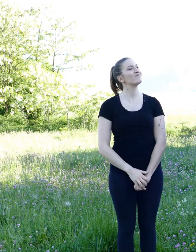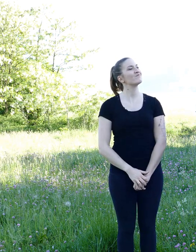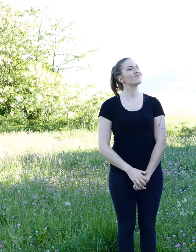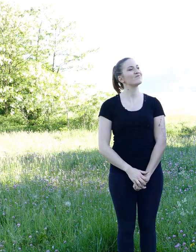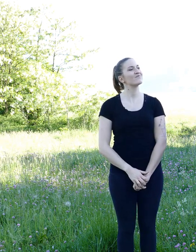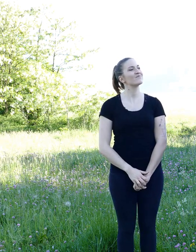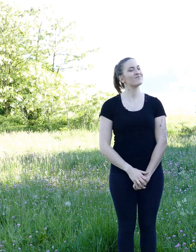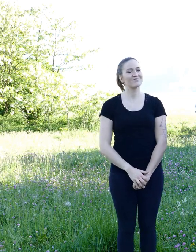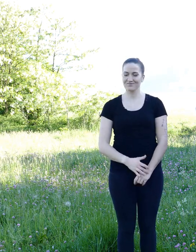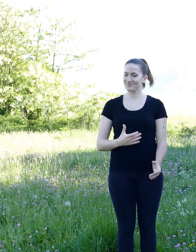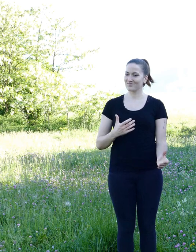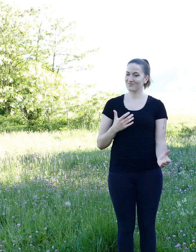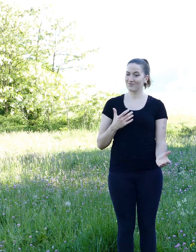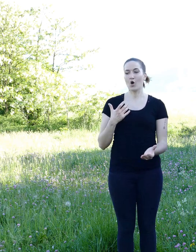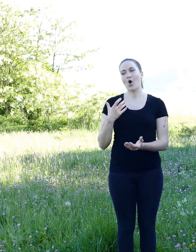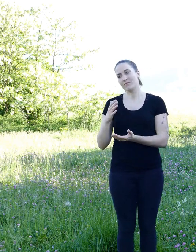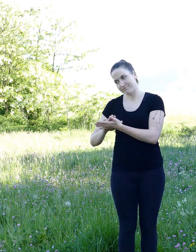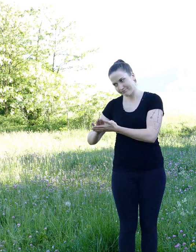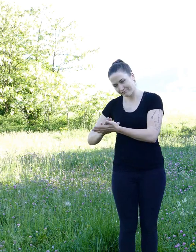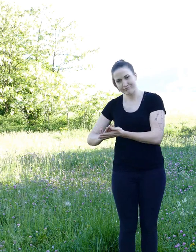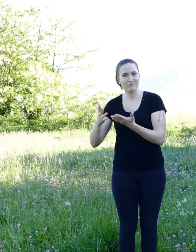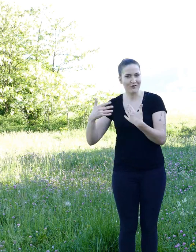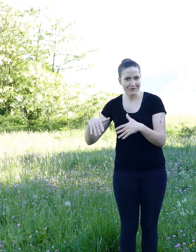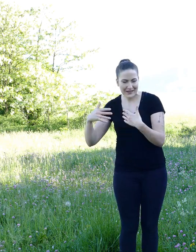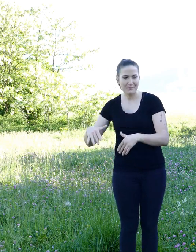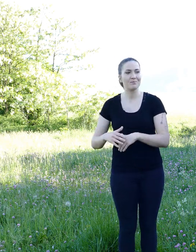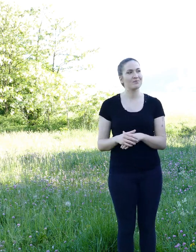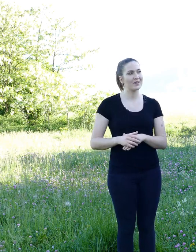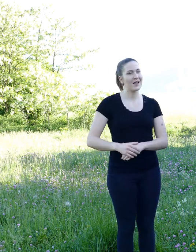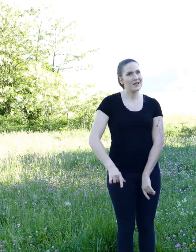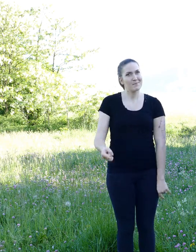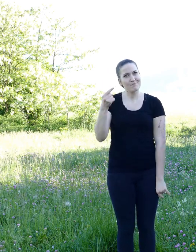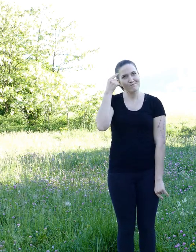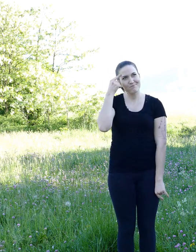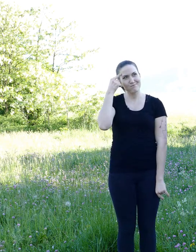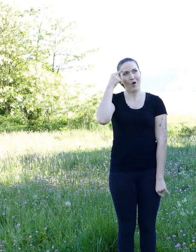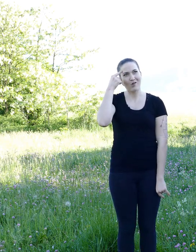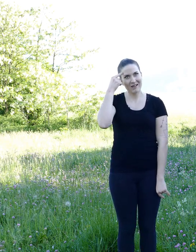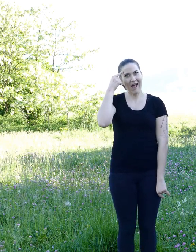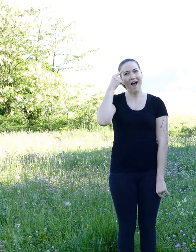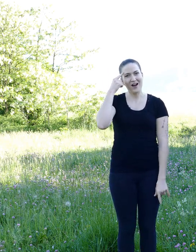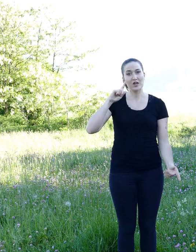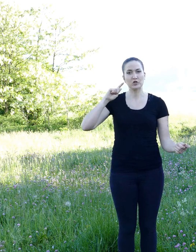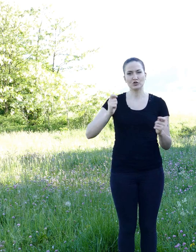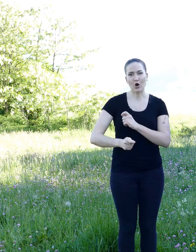After doing his mea culpa, the squirrel told himself he now had to think smartly.